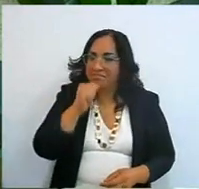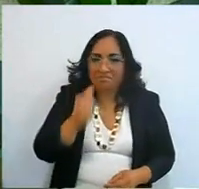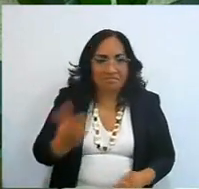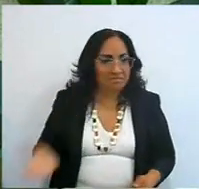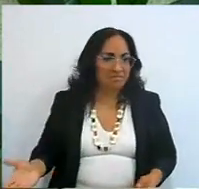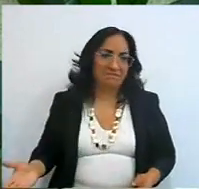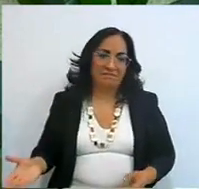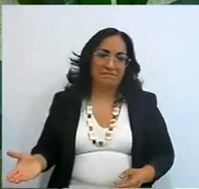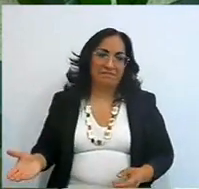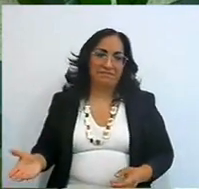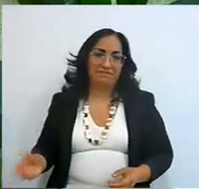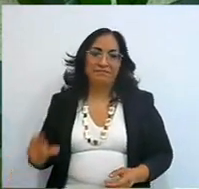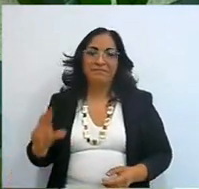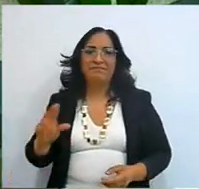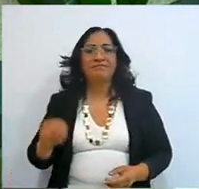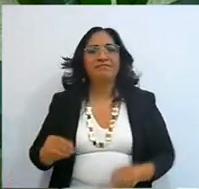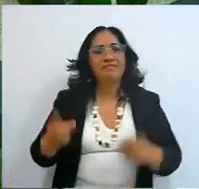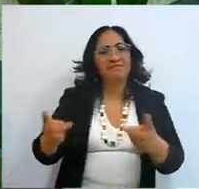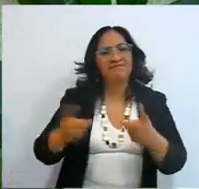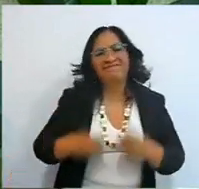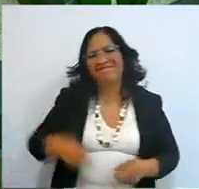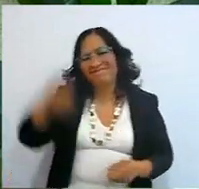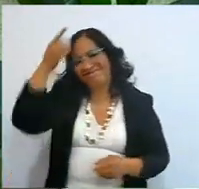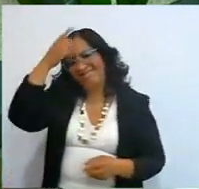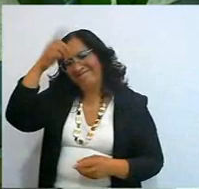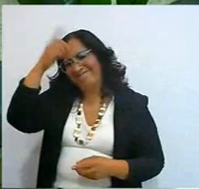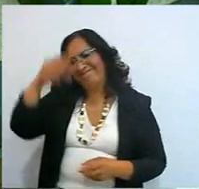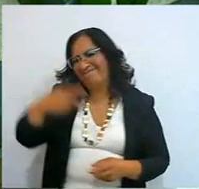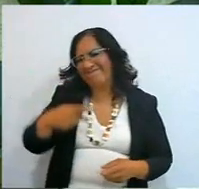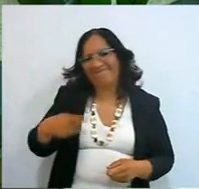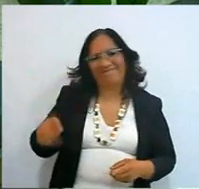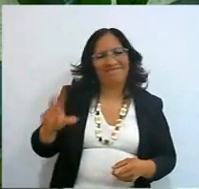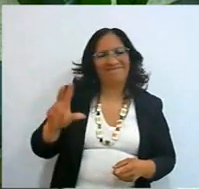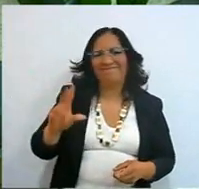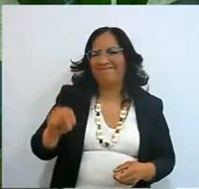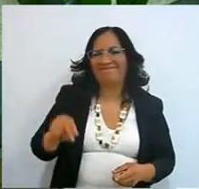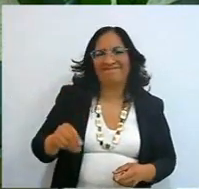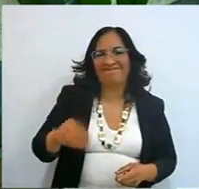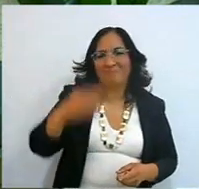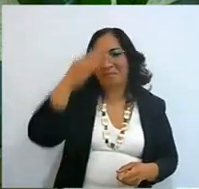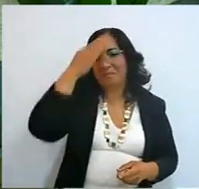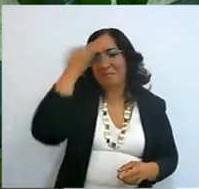So, no no no, they gave me that advice, but she doesn't know everything, no no no,